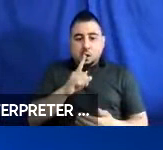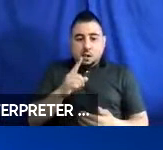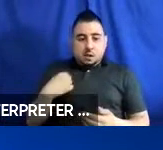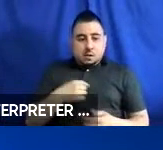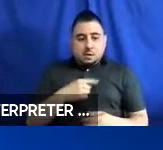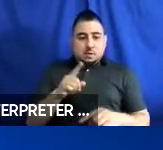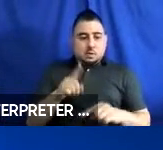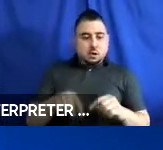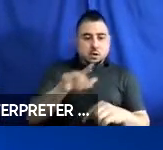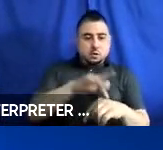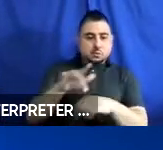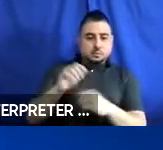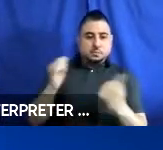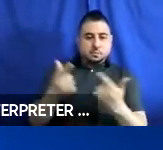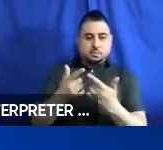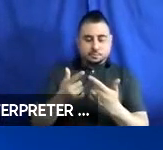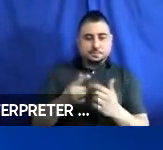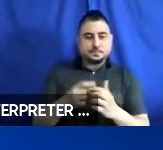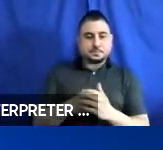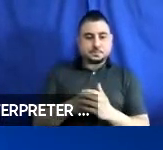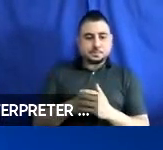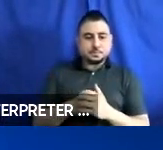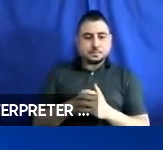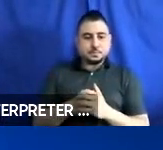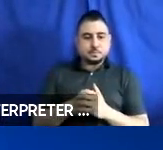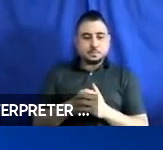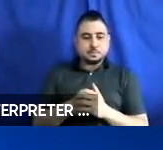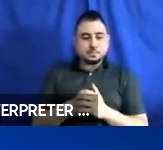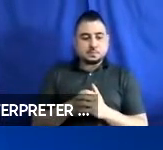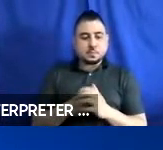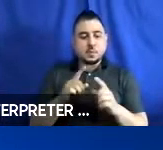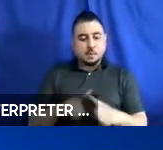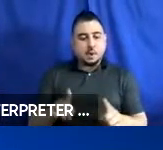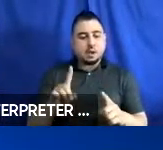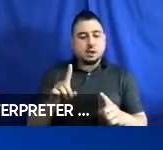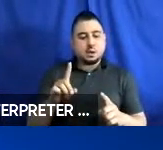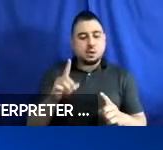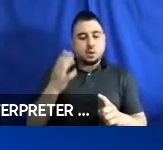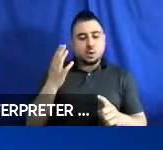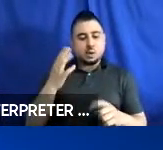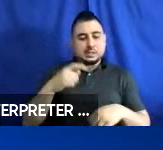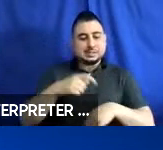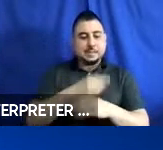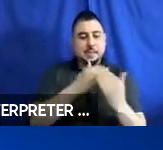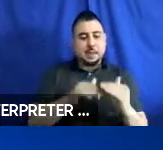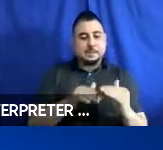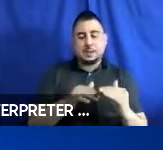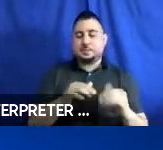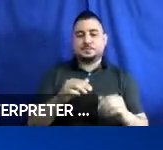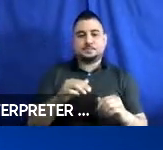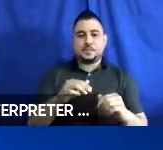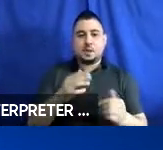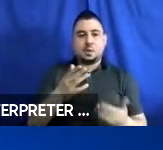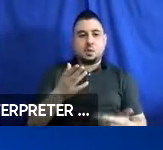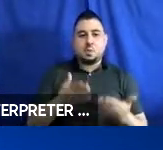to everybody. But due to time constraints, we won’t probably be able to get to everybody.